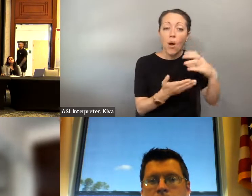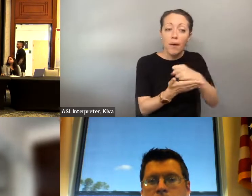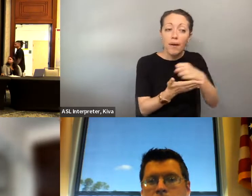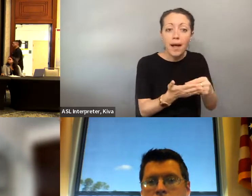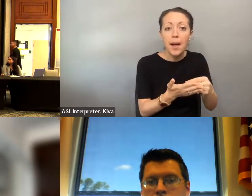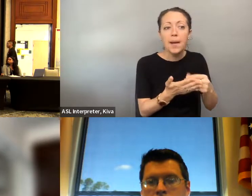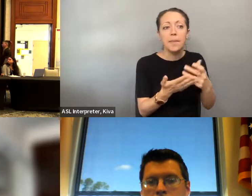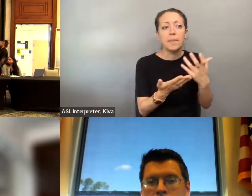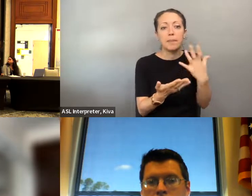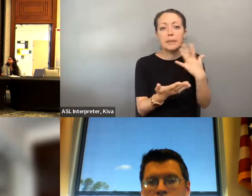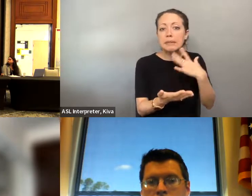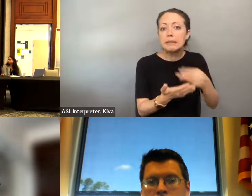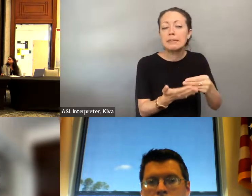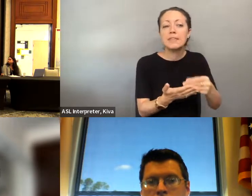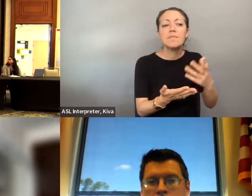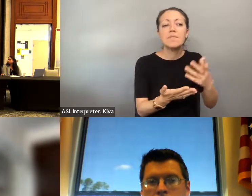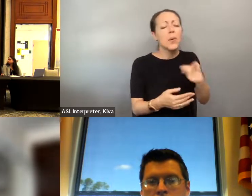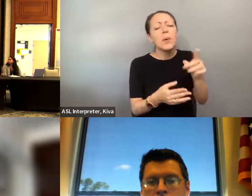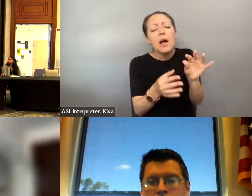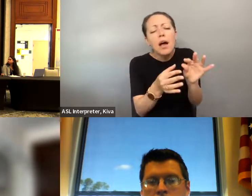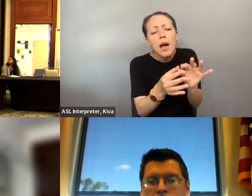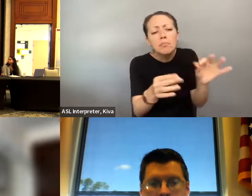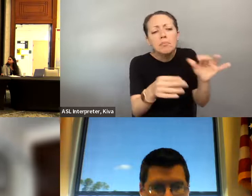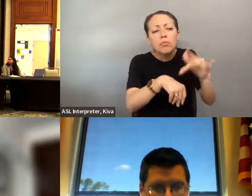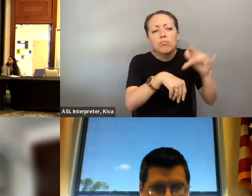areas